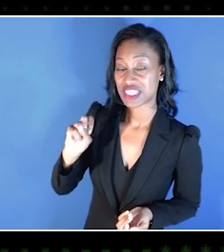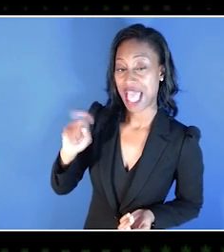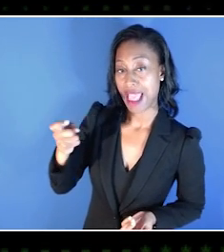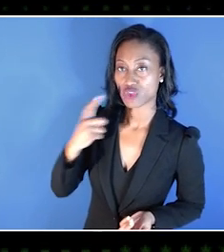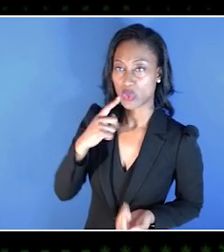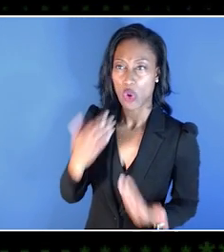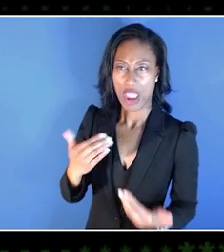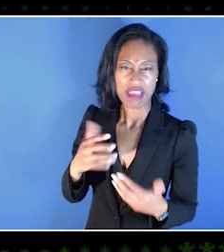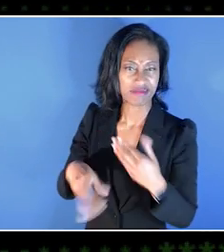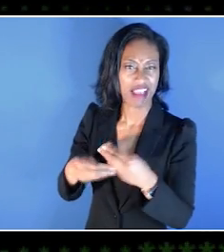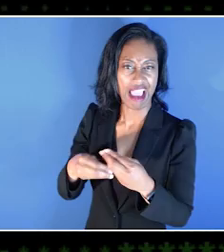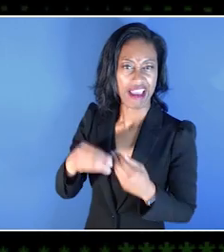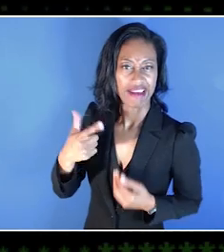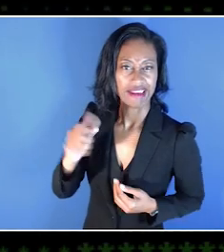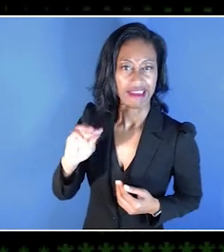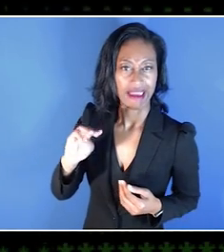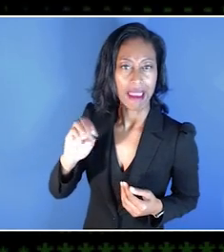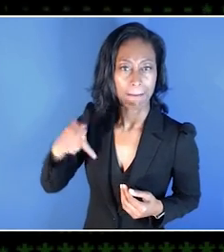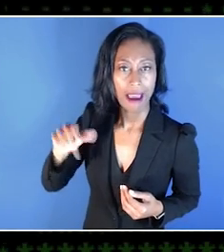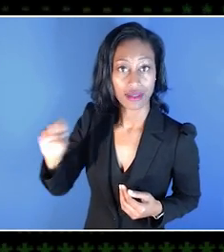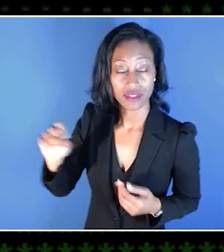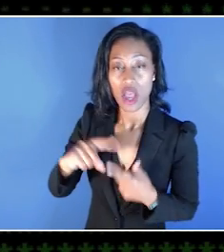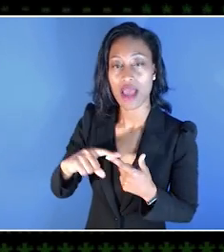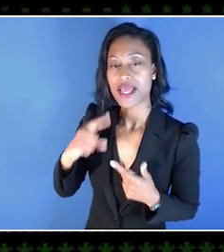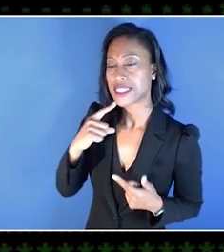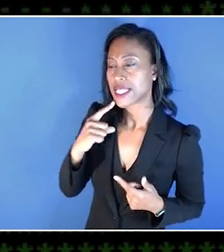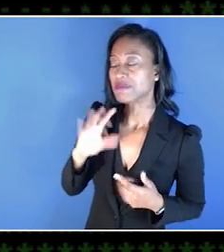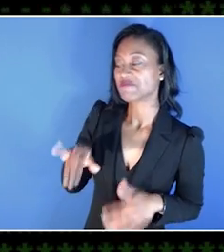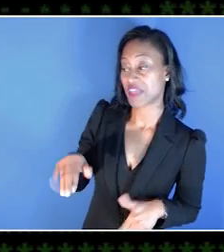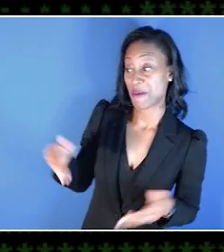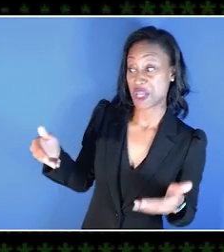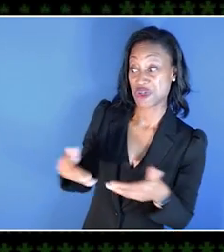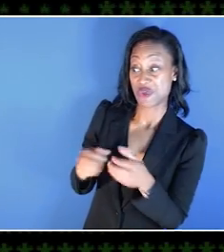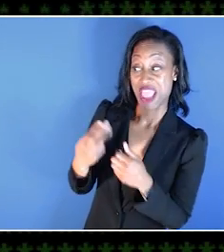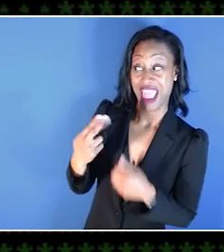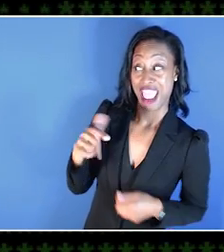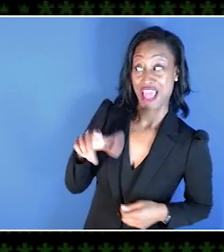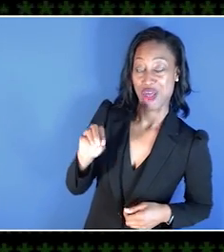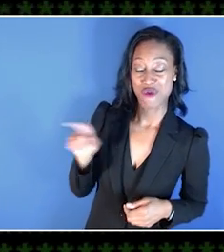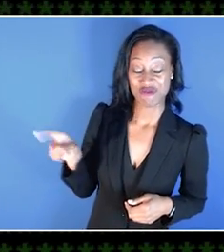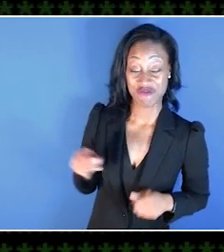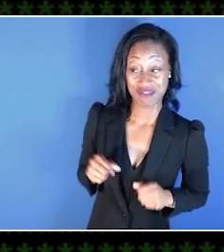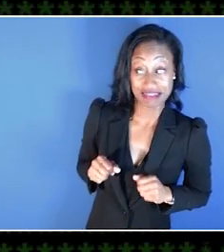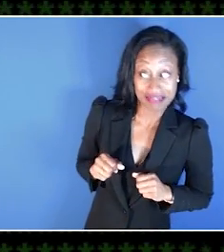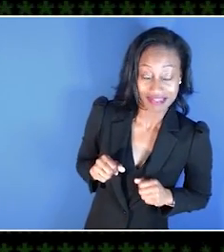I was just like, "I'm going to introduce you to Halo." And she started playing.